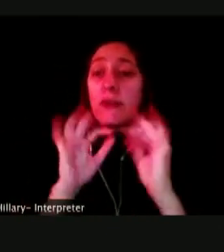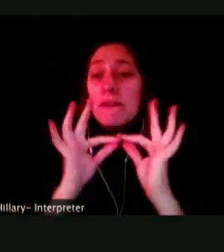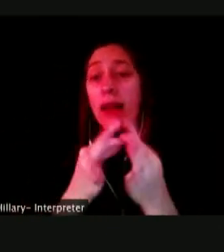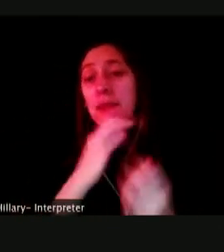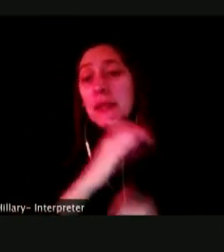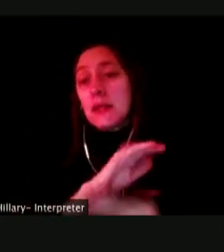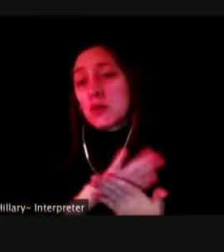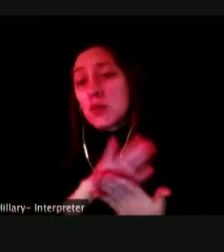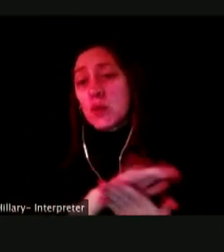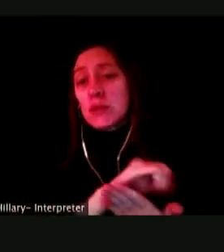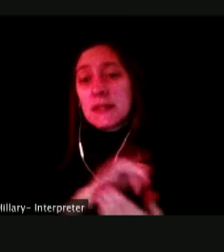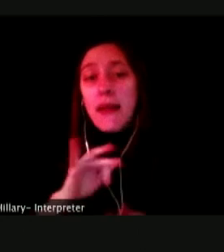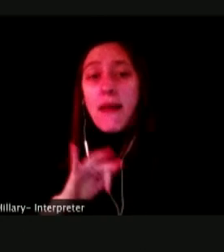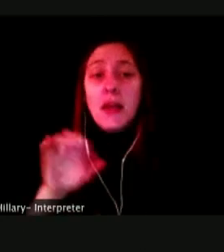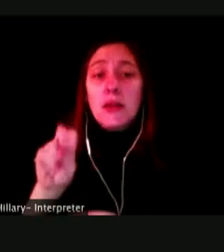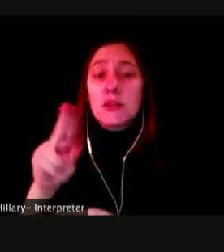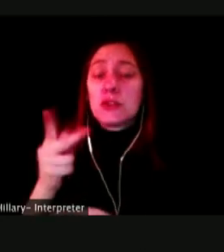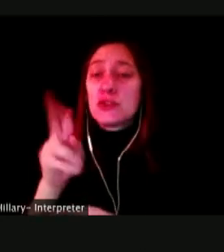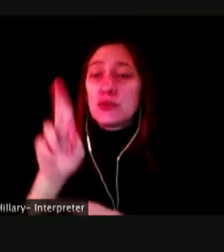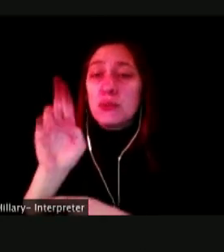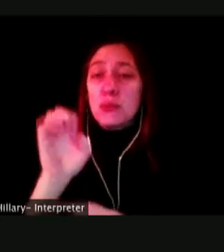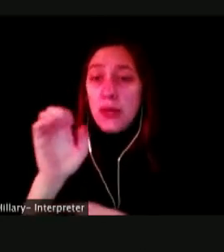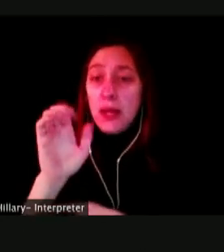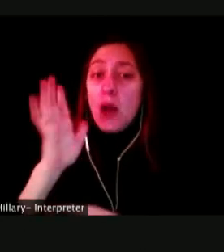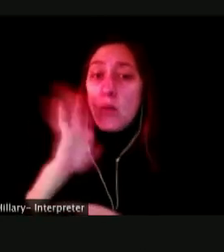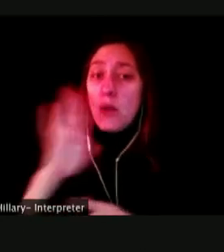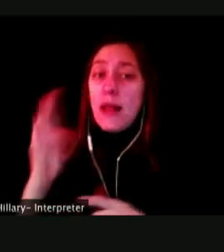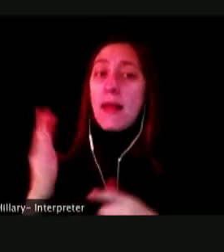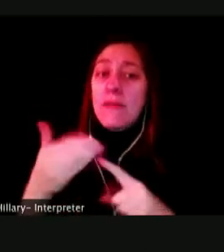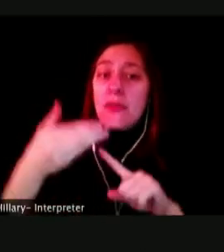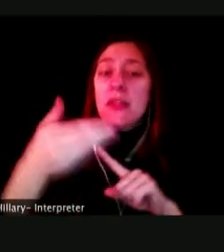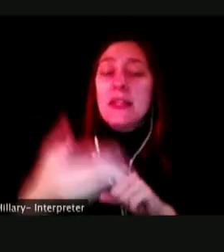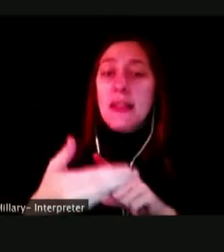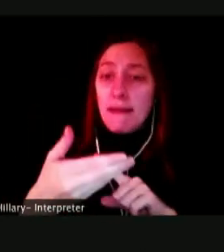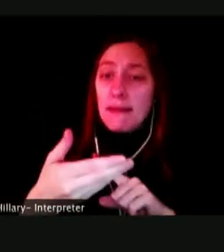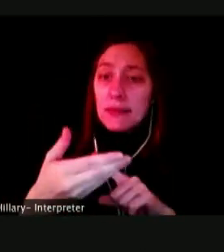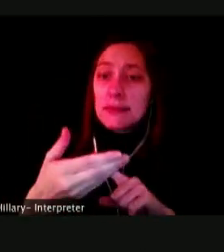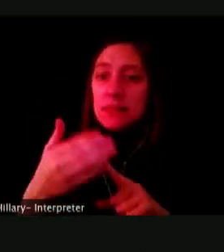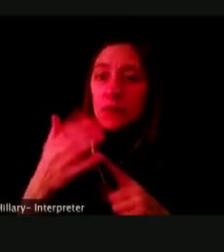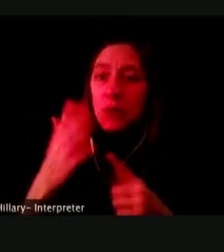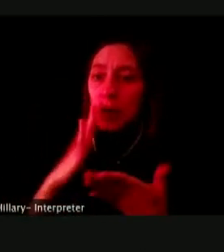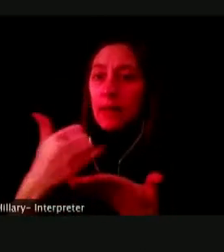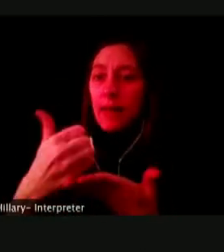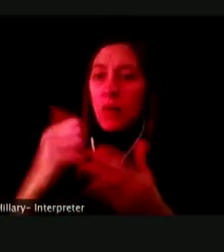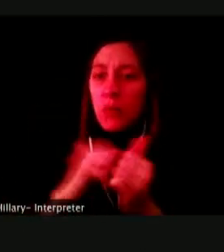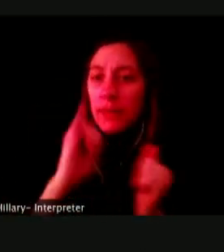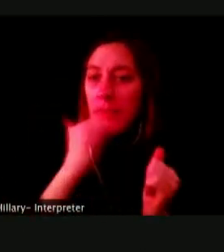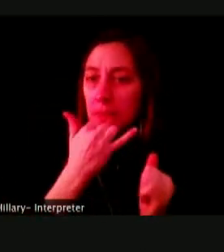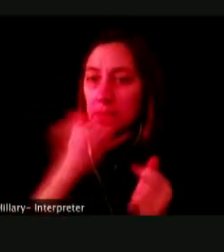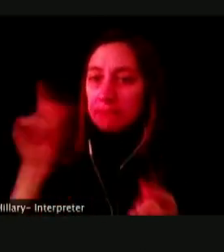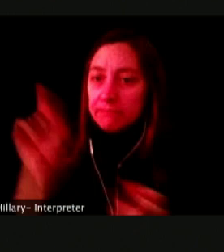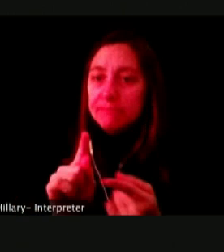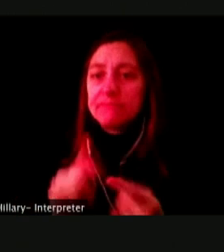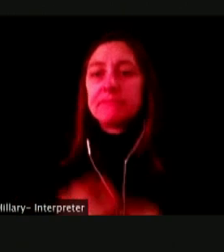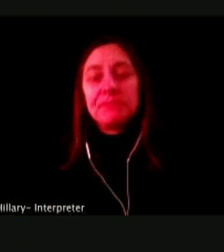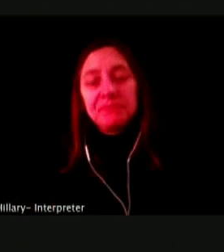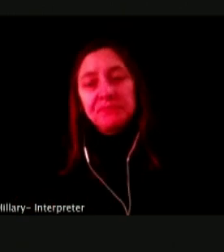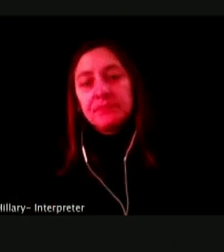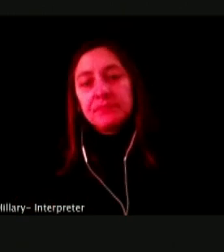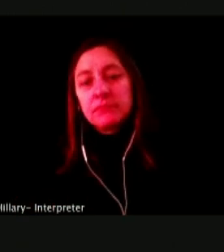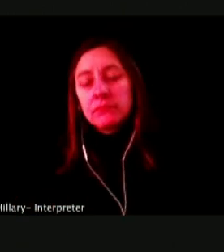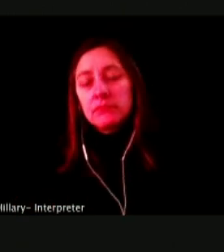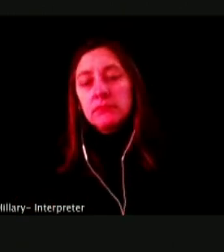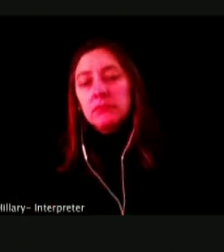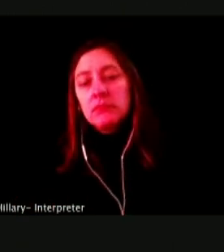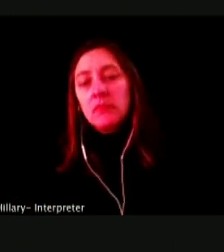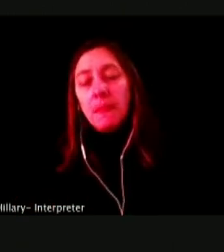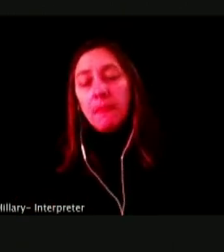IS WHAT NEXT STEPS EXCEED MISSTEPS.